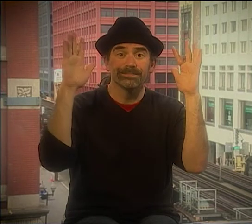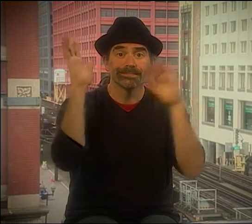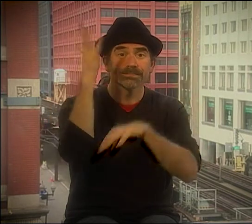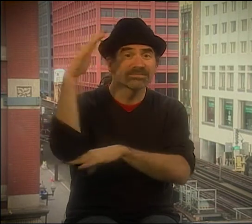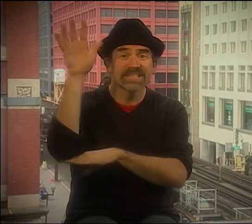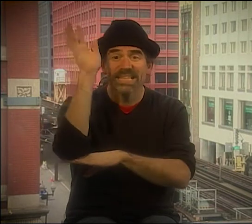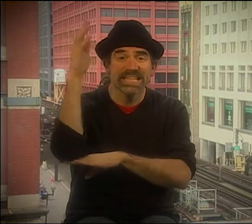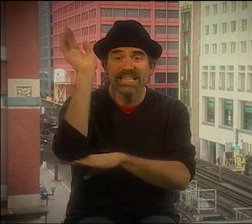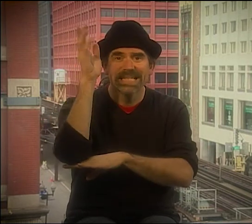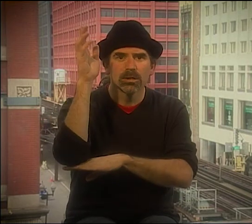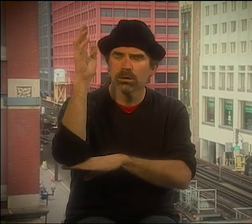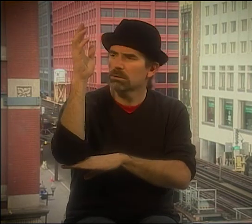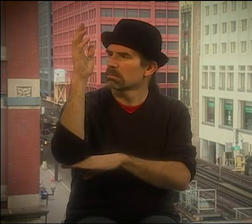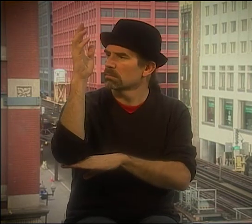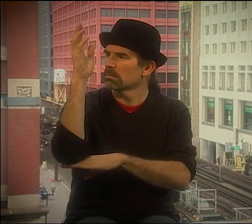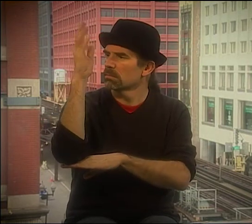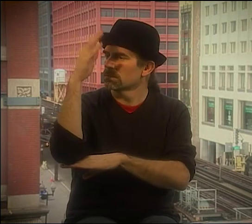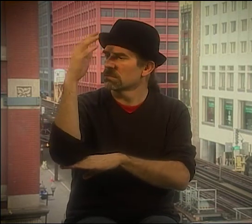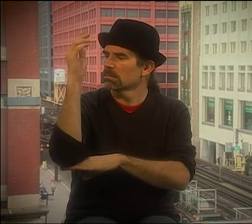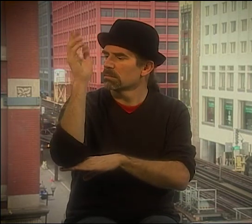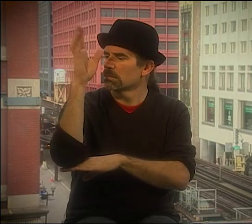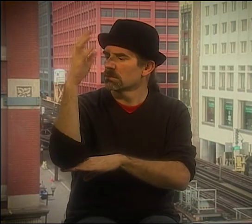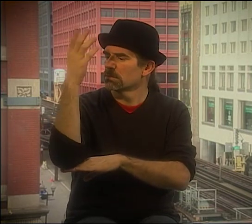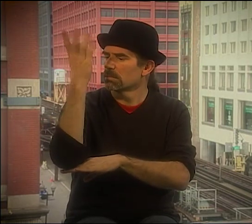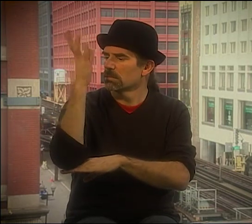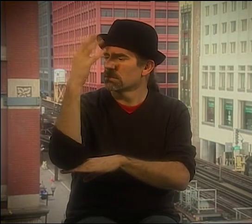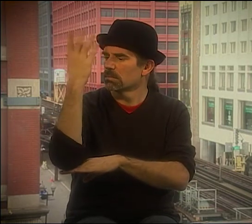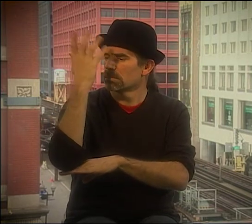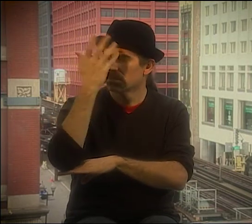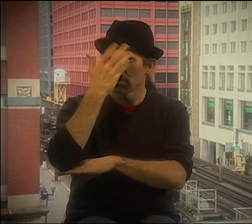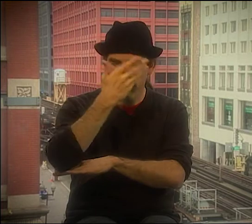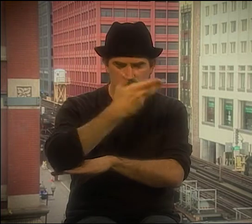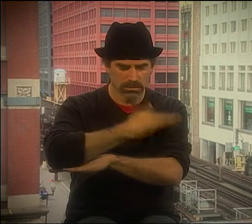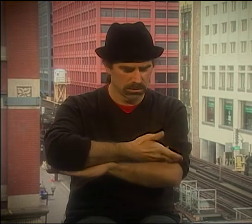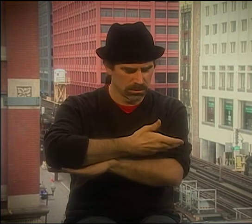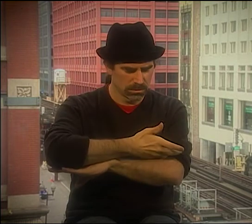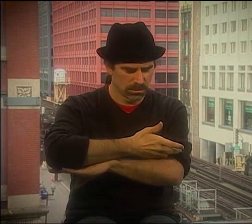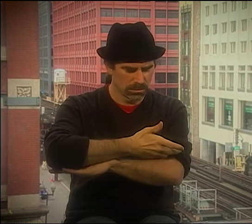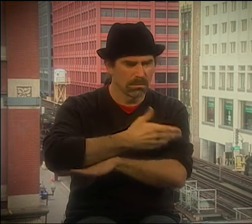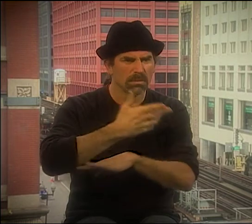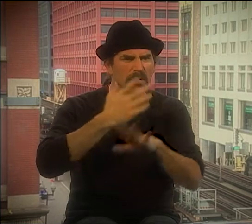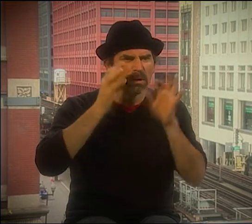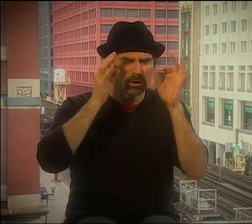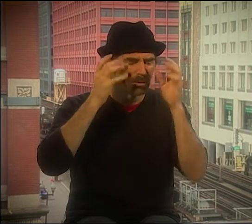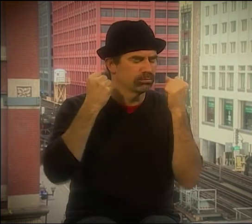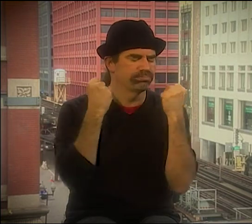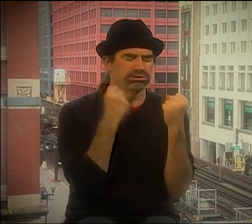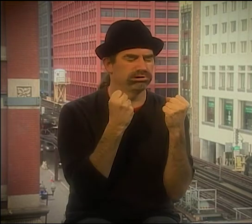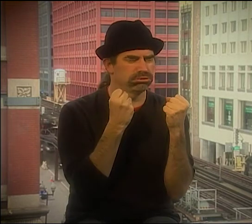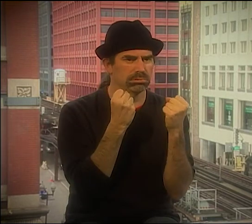YOU KNOW, TO GET PEOPLE'S ATTENTION AND INDICATE WHERE PEOPLE ARE LOOKING. BUT THE WAY HE USED HIS EYE GAZE TO REFERENCE HIS HAND--